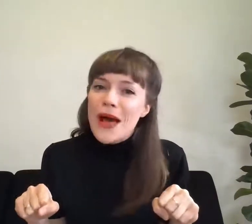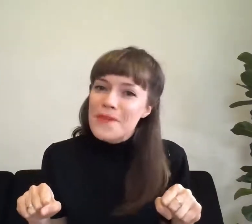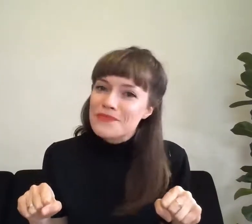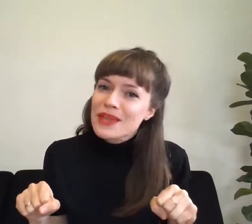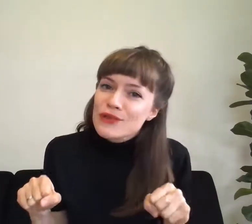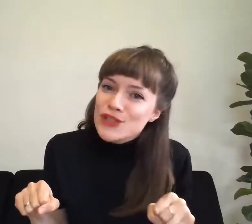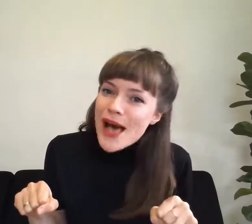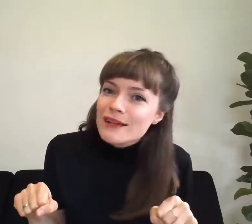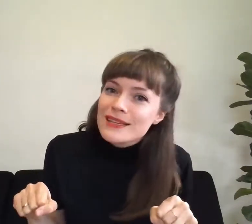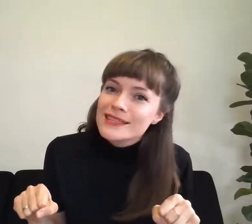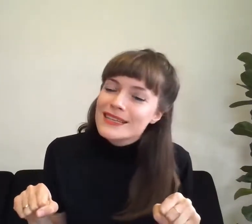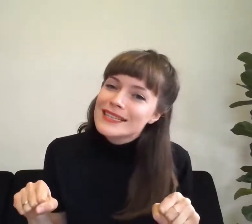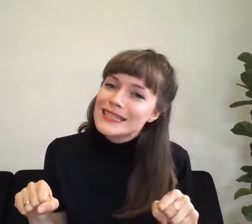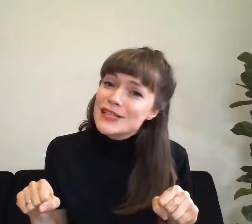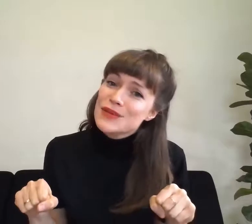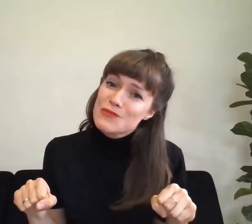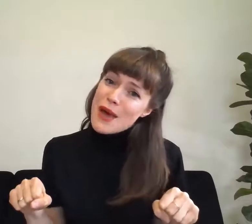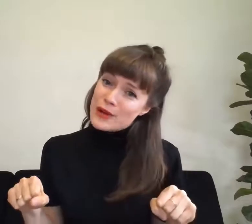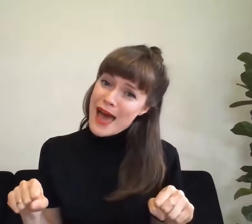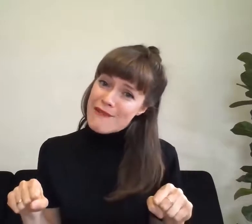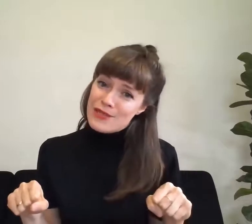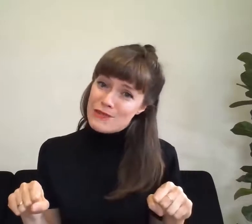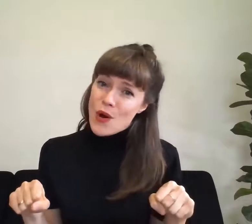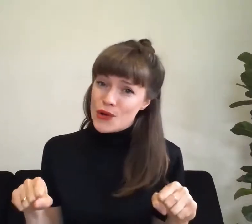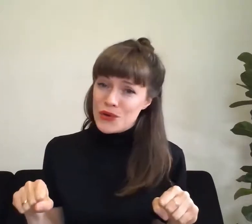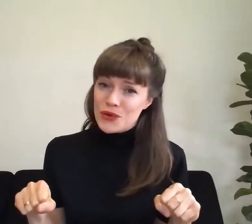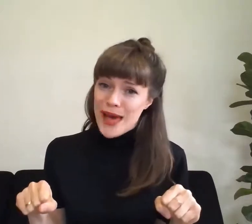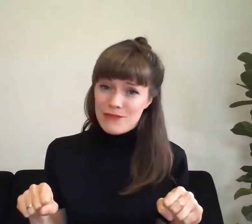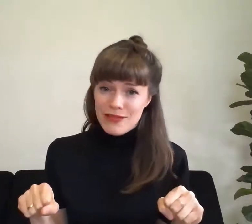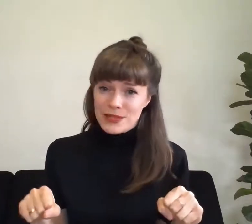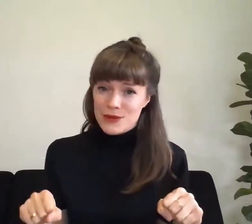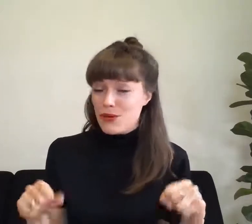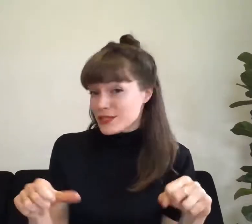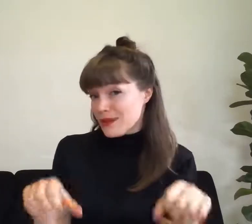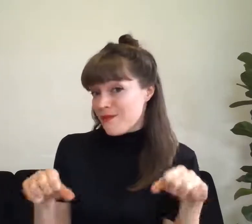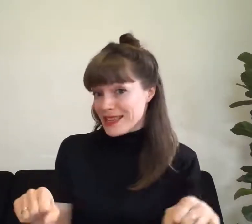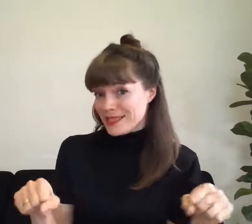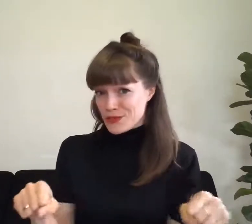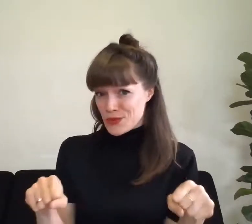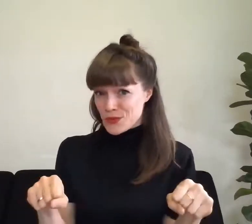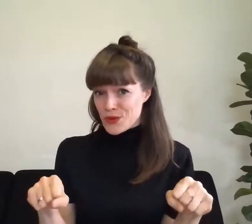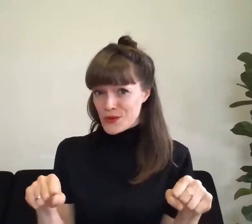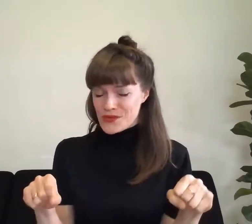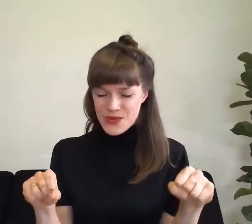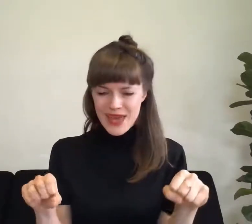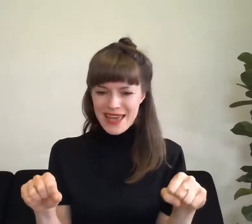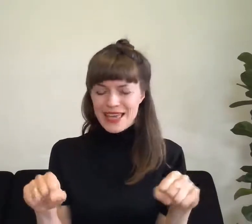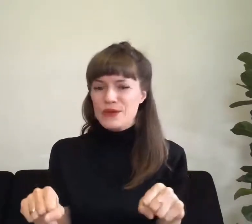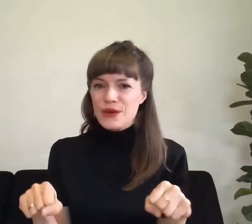If your child is is literally you might not have them on your lap for this one possibly facing towards you. Okay? Here we go